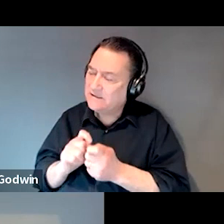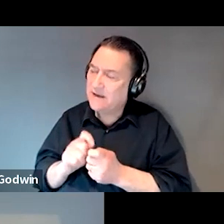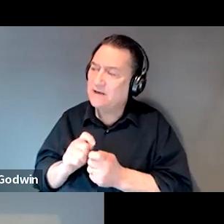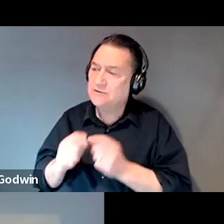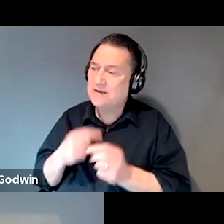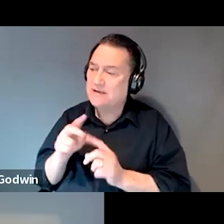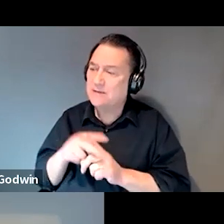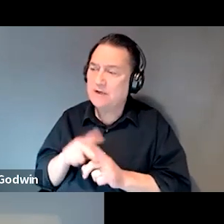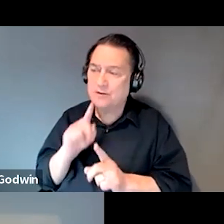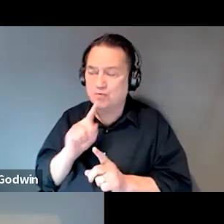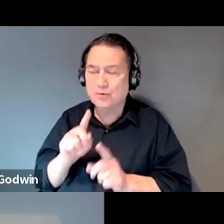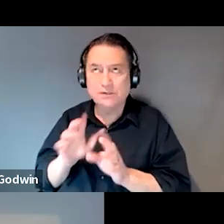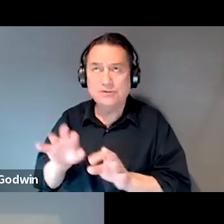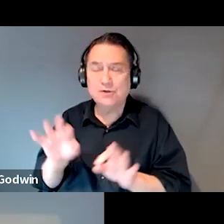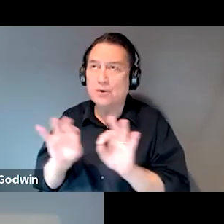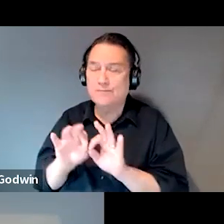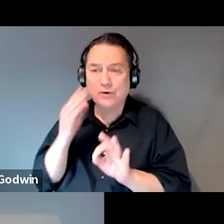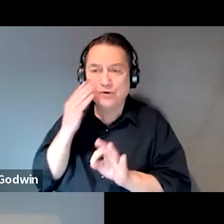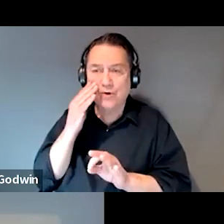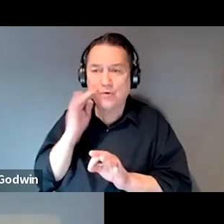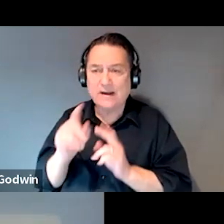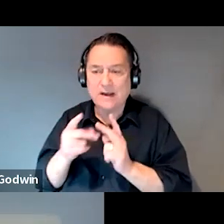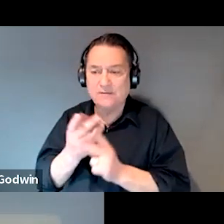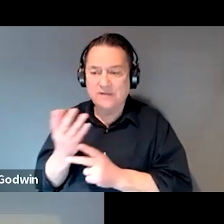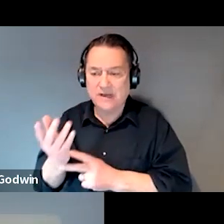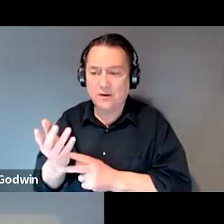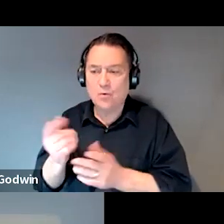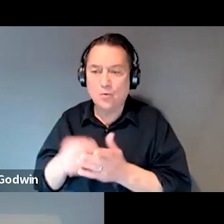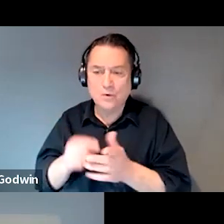That can be so important to know what's happened in the past and how you can really address